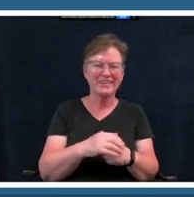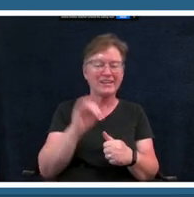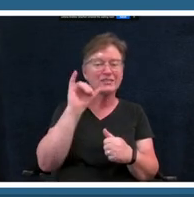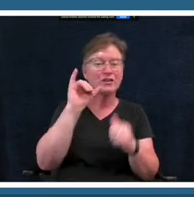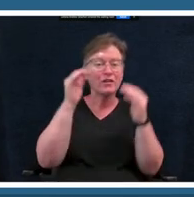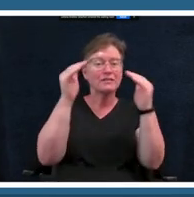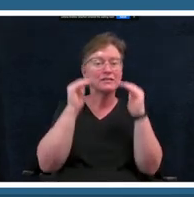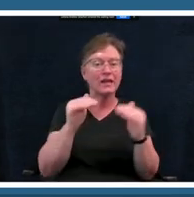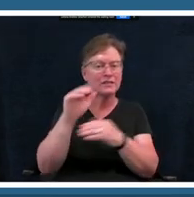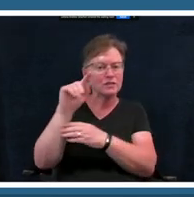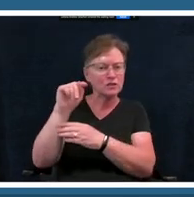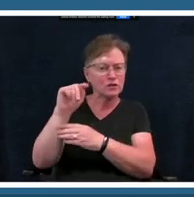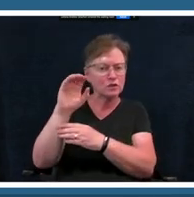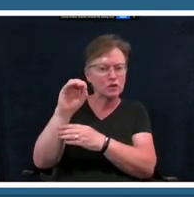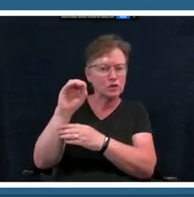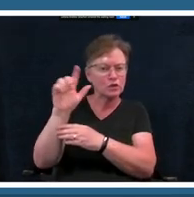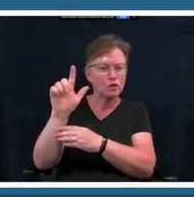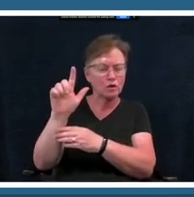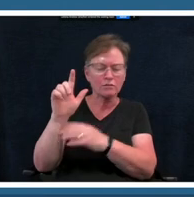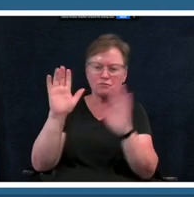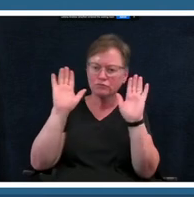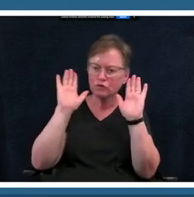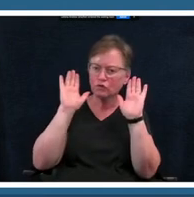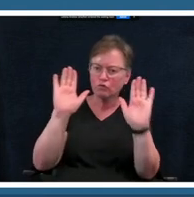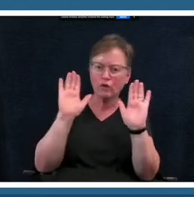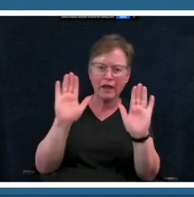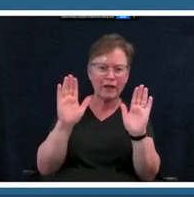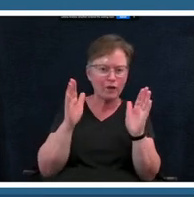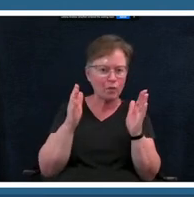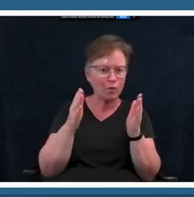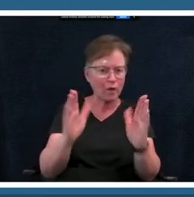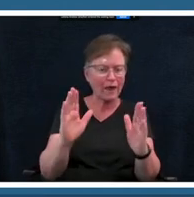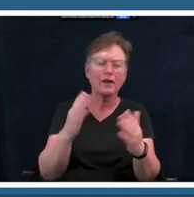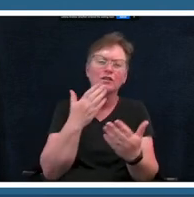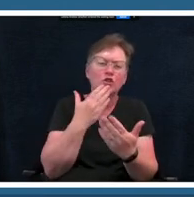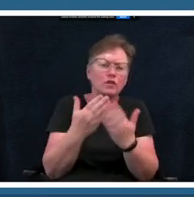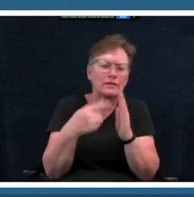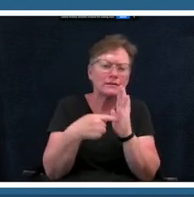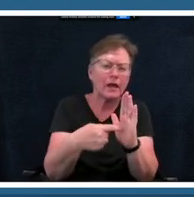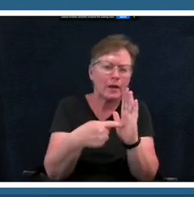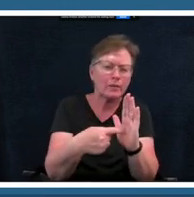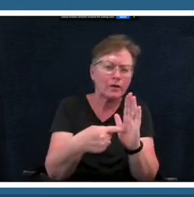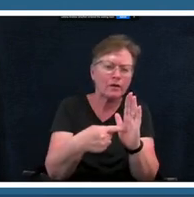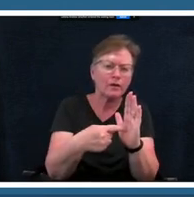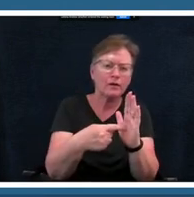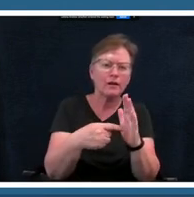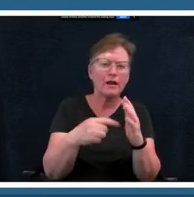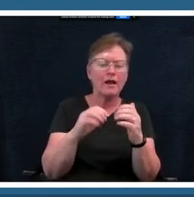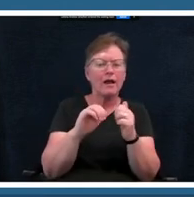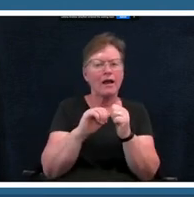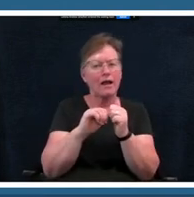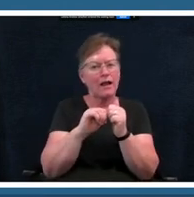um is a great way and a great example of how to